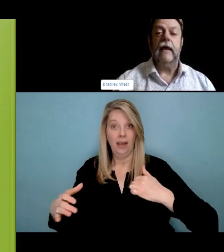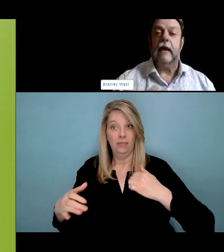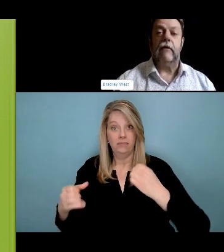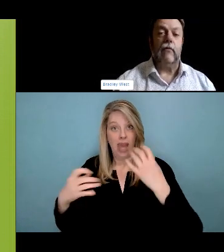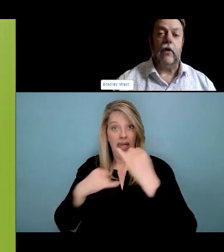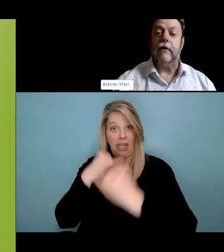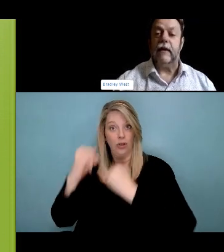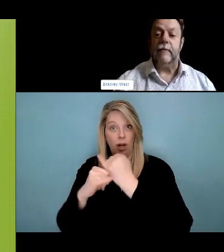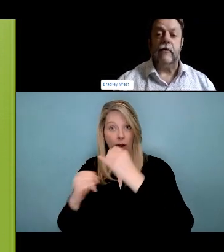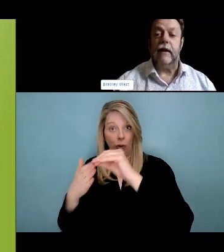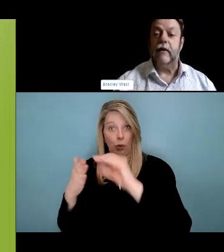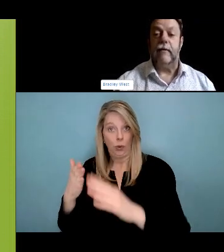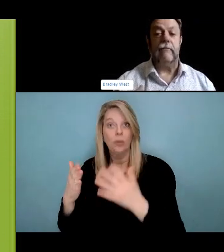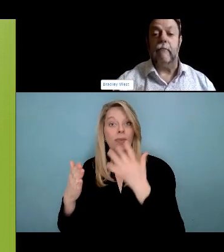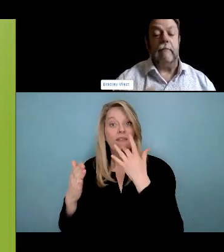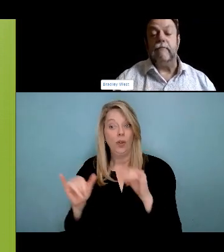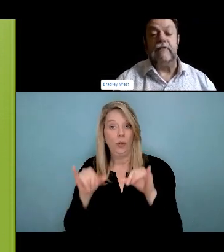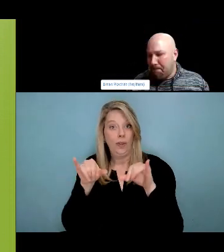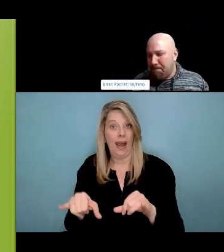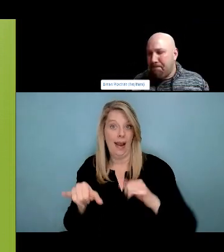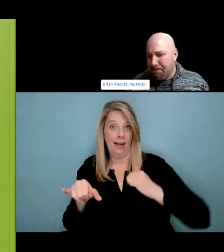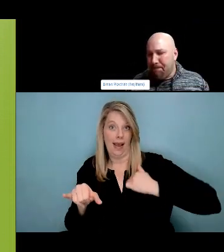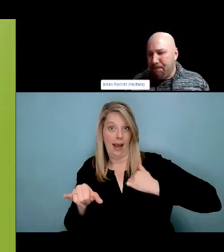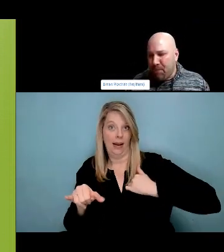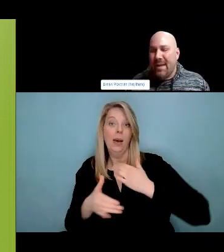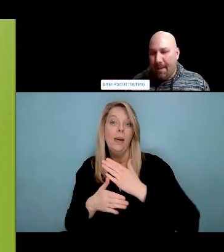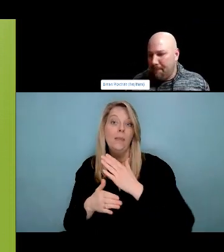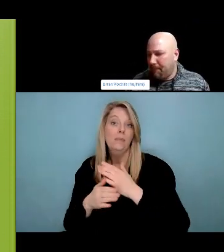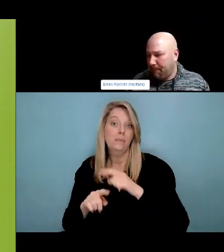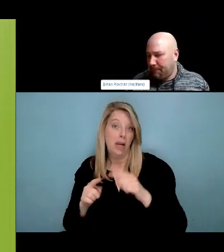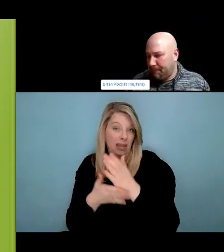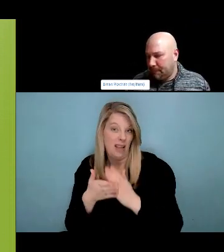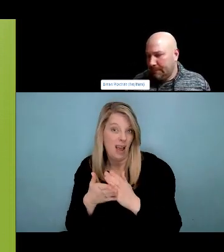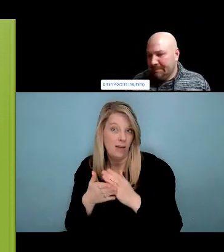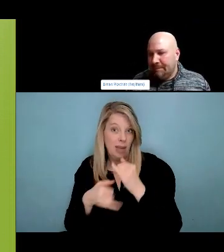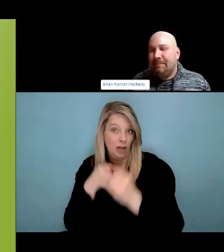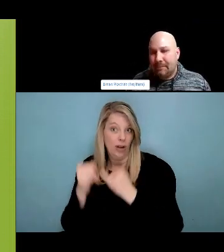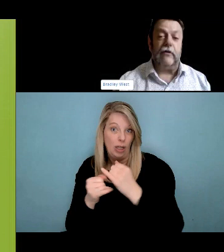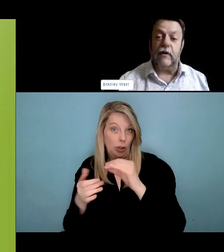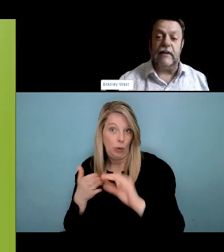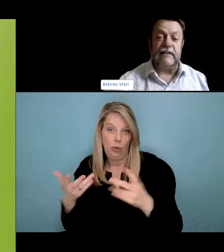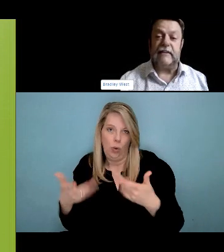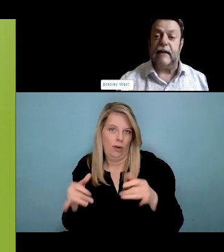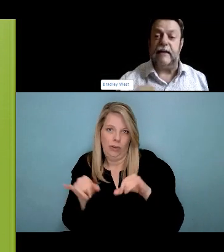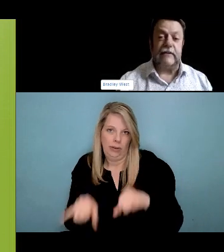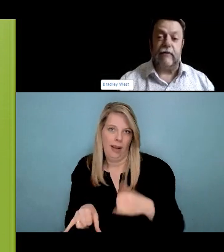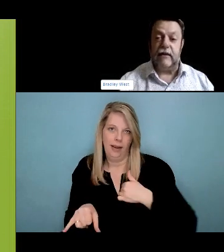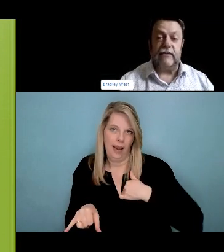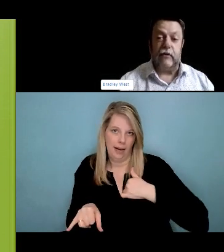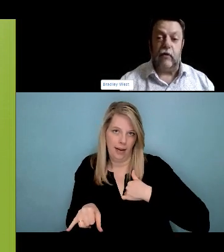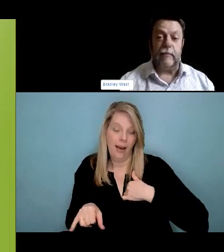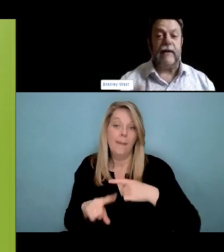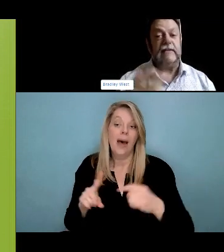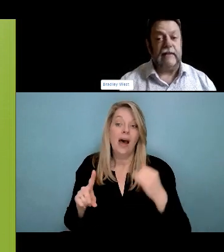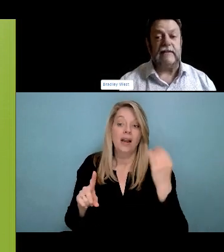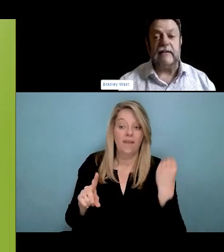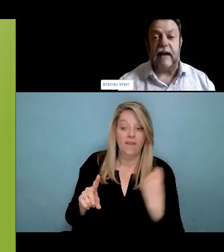they access services. So, and they don't get treated very well there. They often end up leaving and by the time they do actually get treatment. People are